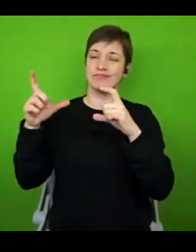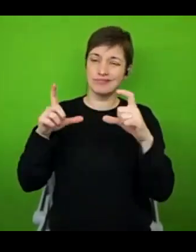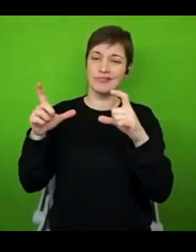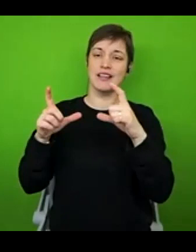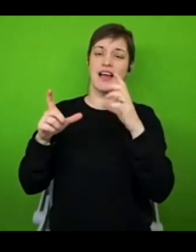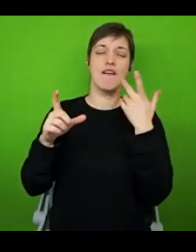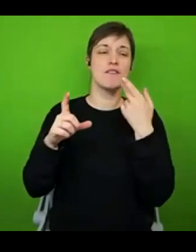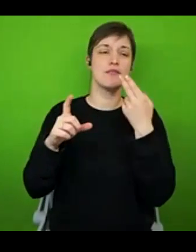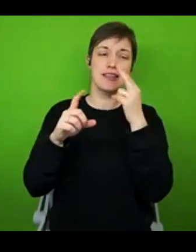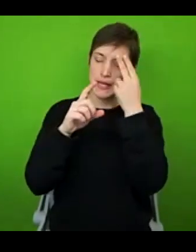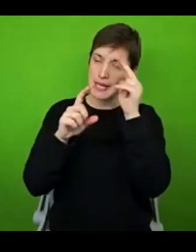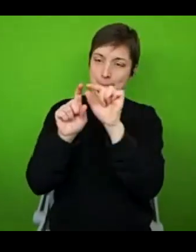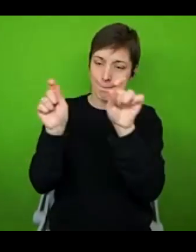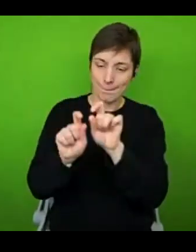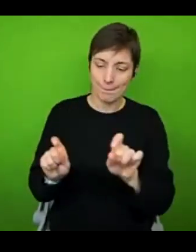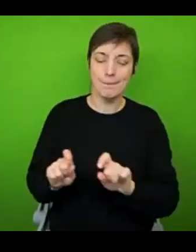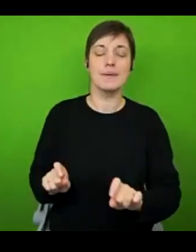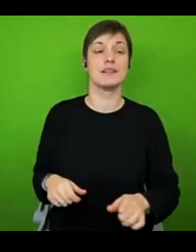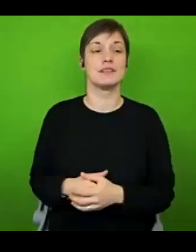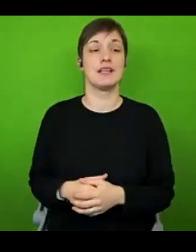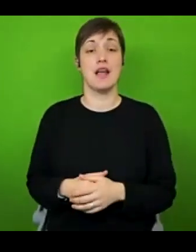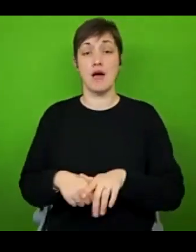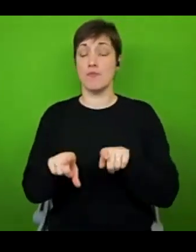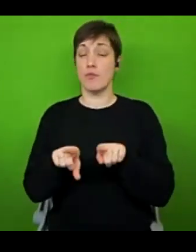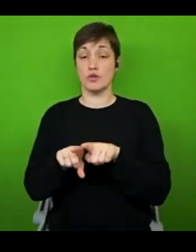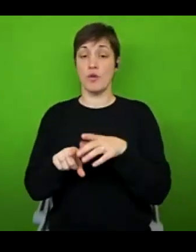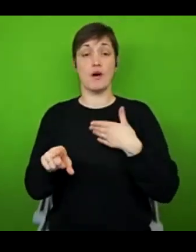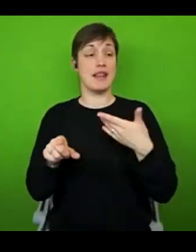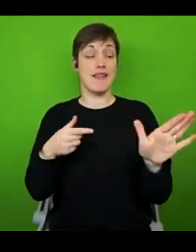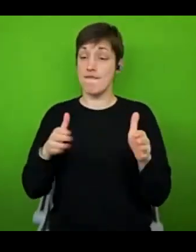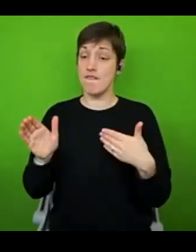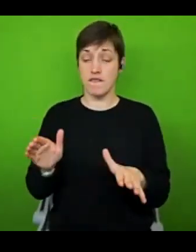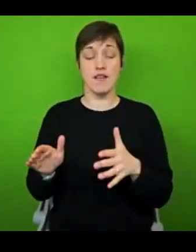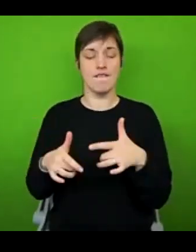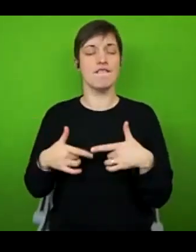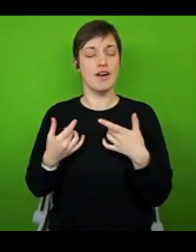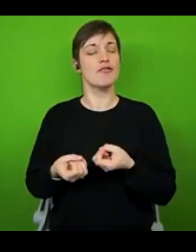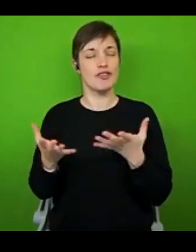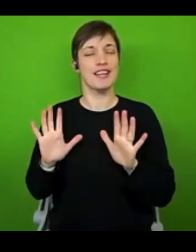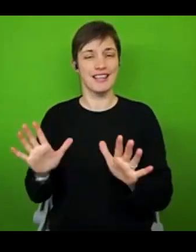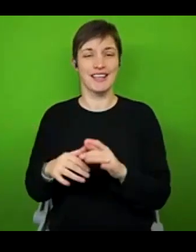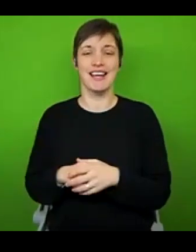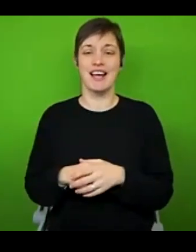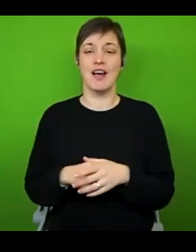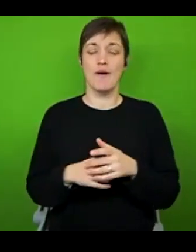people, but equally, feel free to leave if you're if you're done. If you're ready for a rest. I know that's what I'm going to be doing next. I'm going to be having to lay